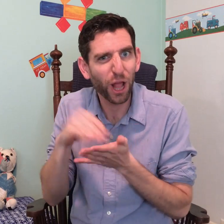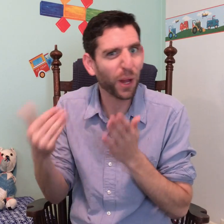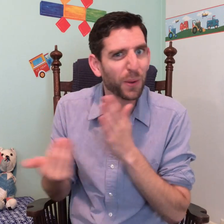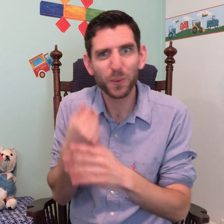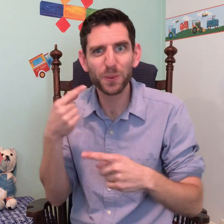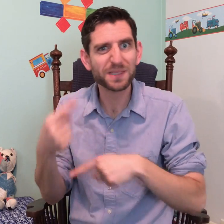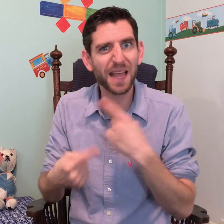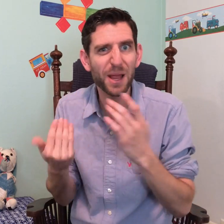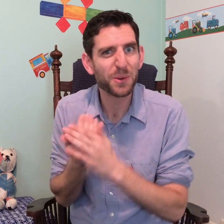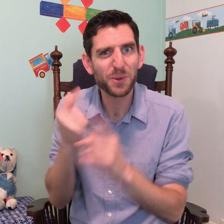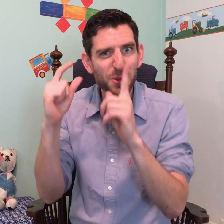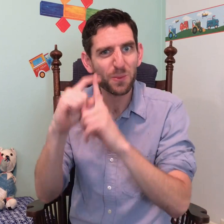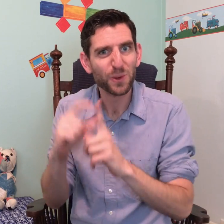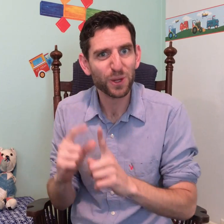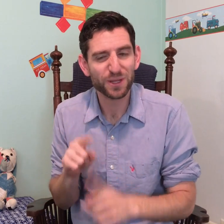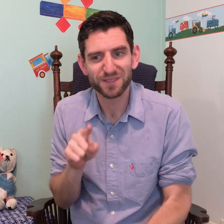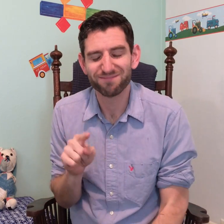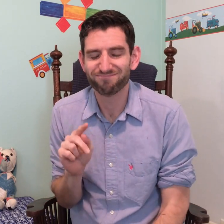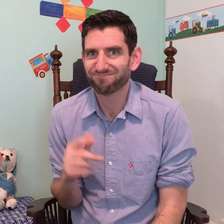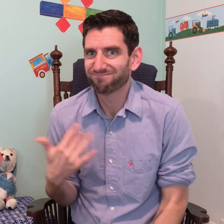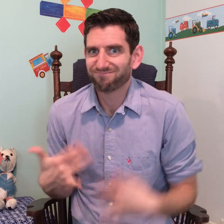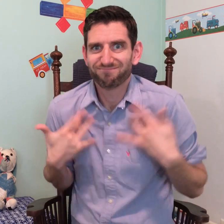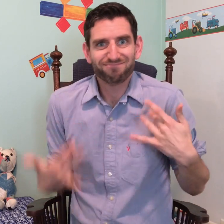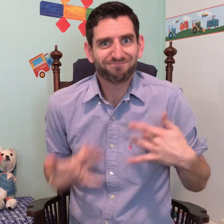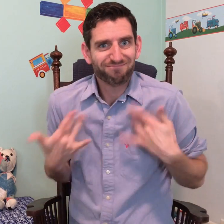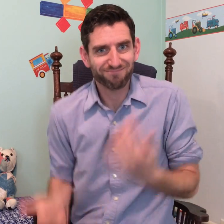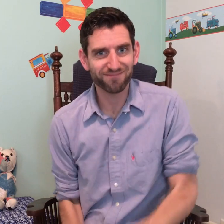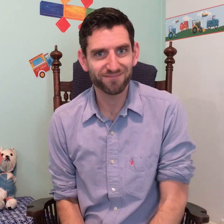They're learning new words and signs every day and you're pretty excited about that.